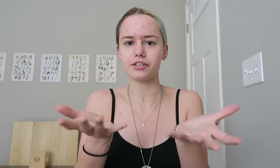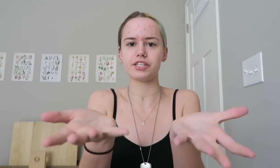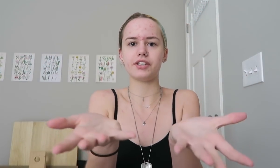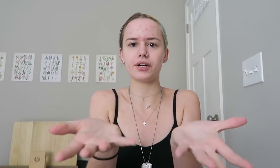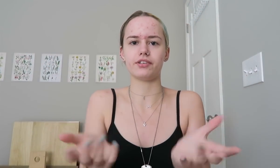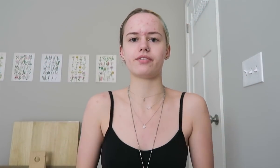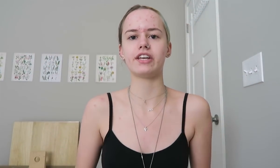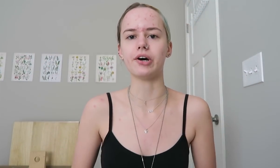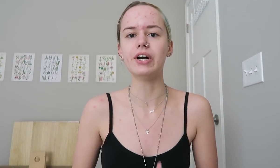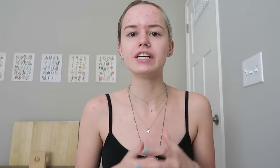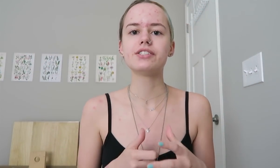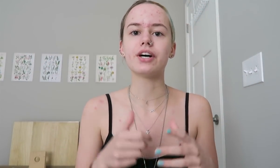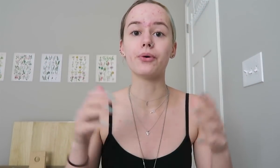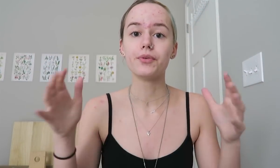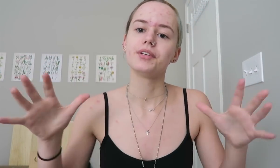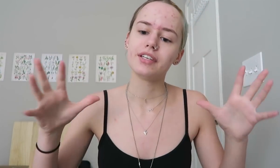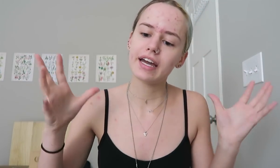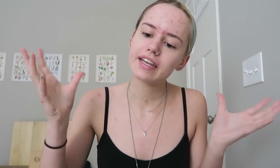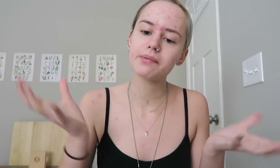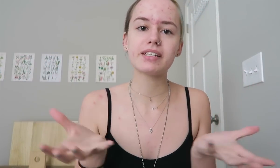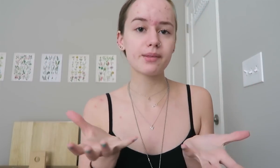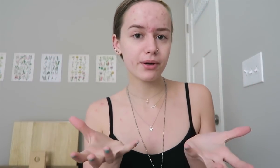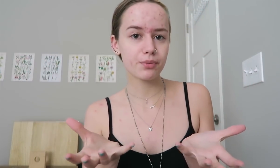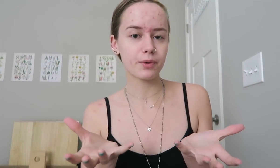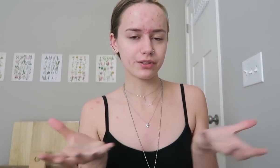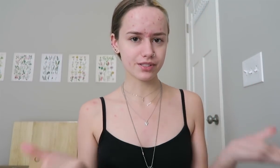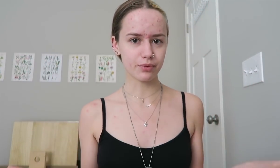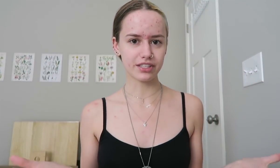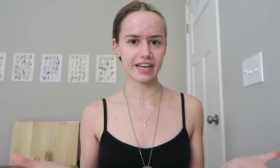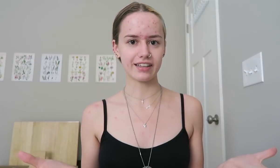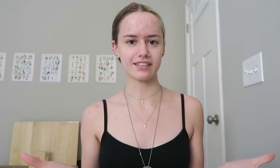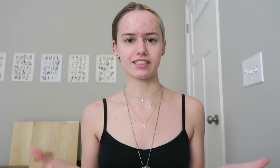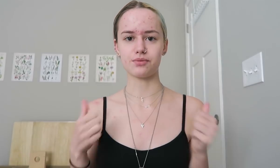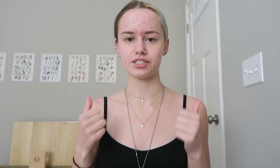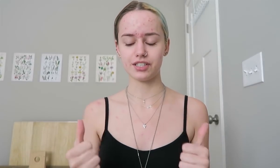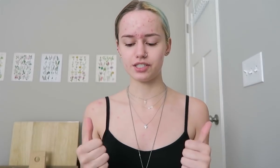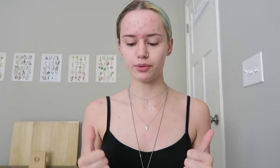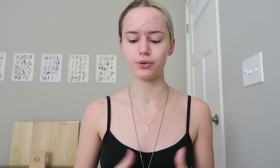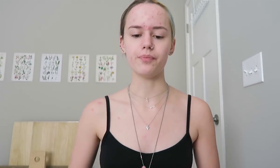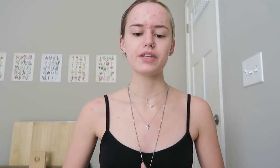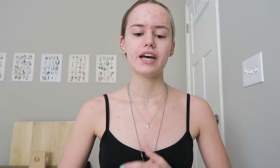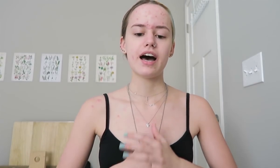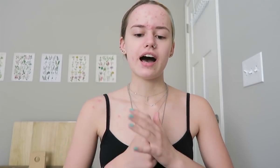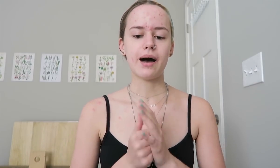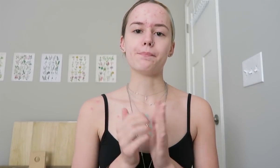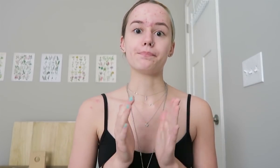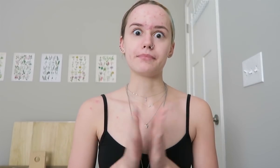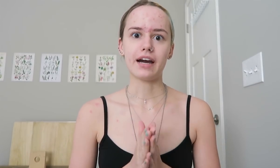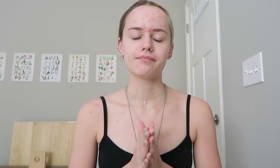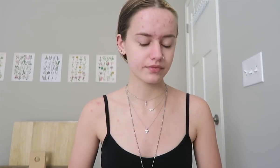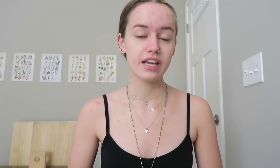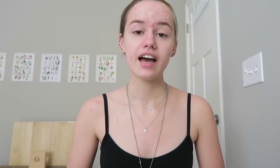Here you go here's the video, so you kinda get the best of both worlds with Take Lessons, which is super cool. Um, yeah.